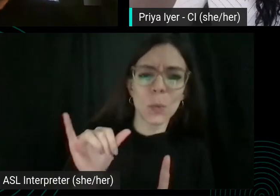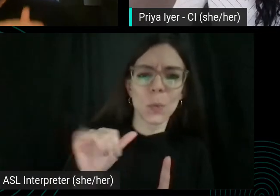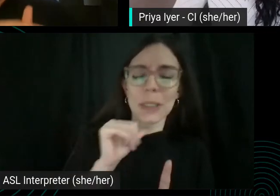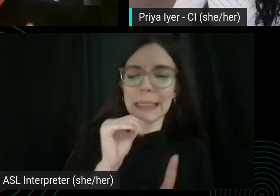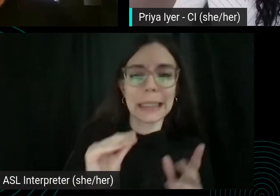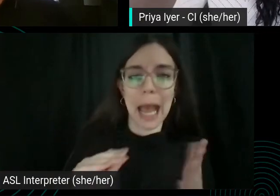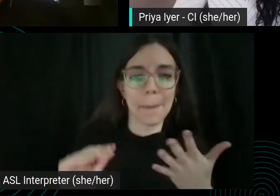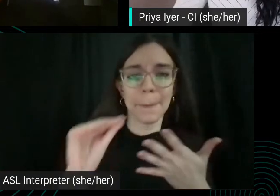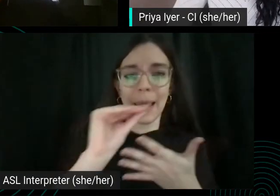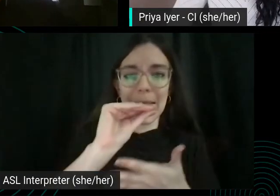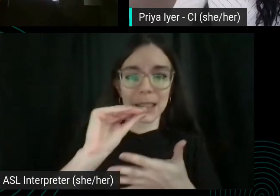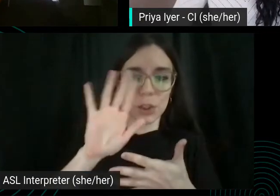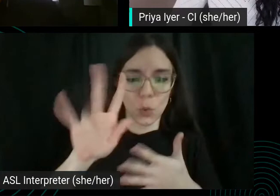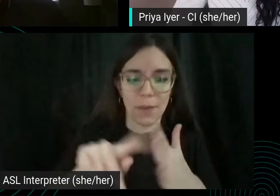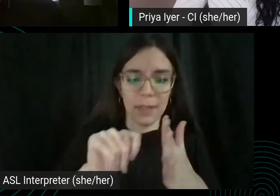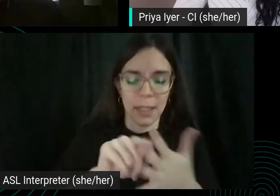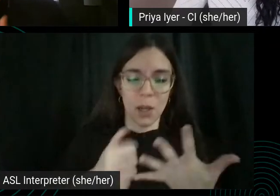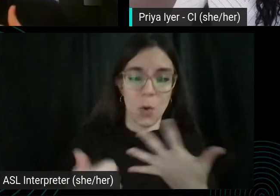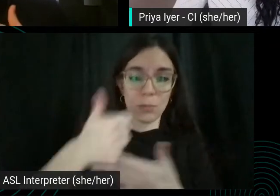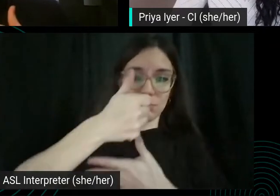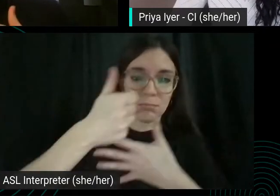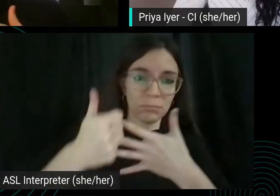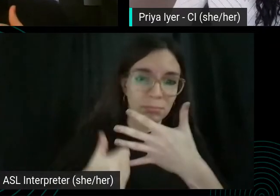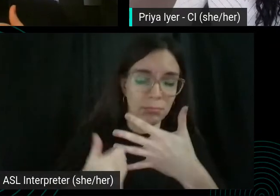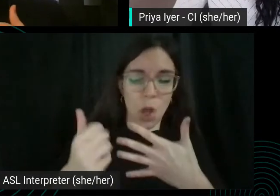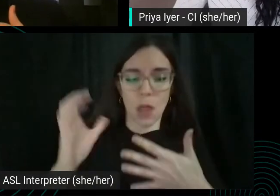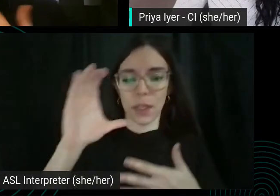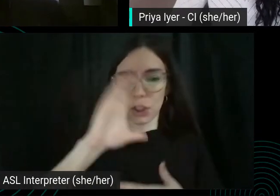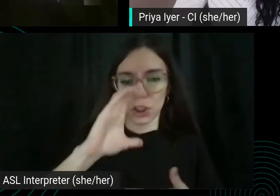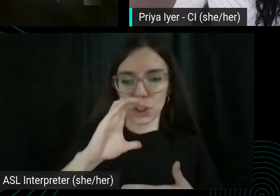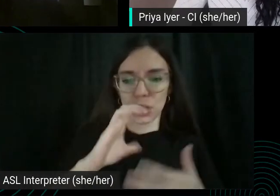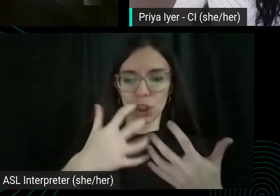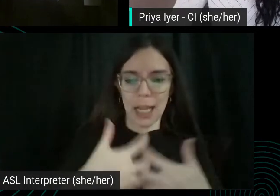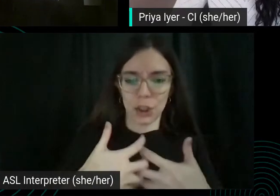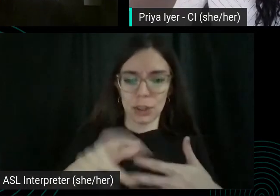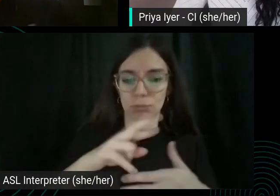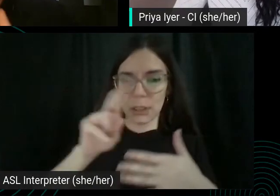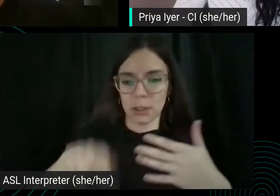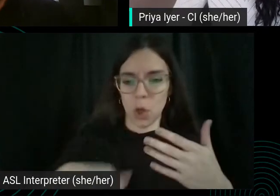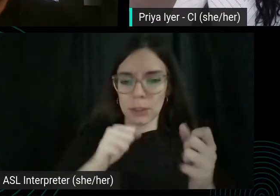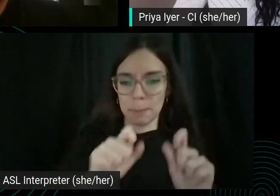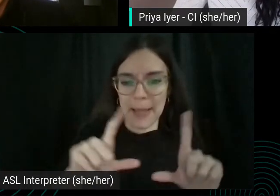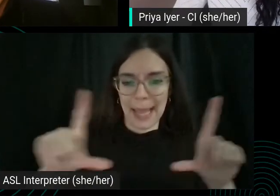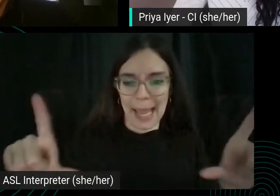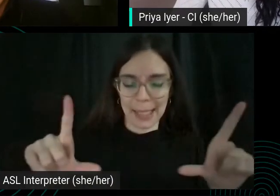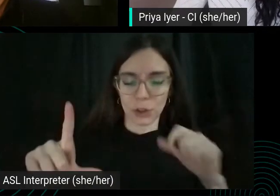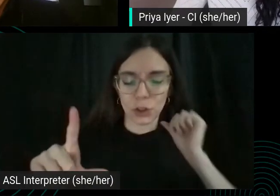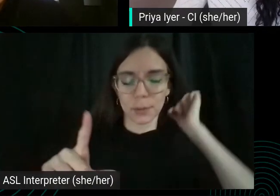high on the search. Results page for like a search term associated with that.